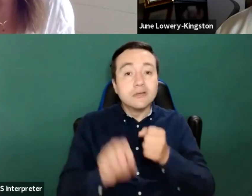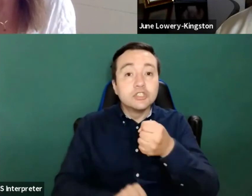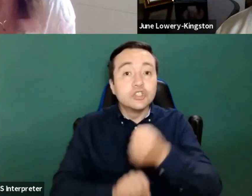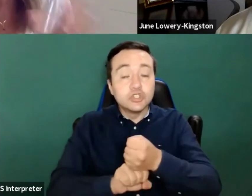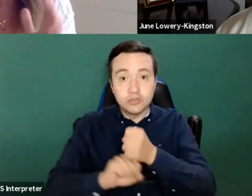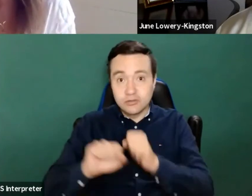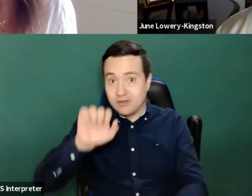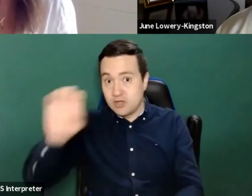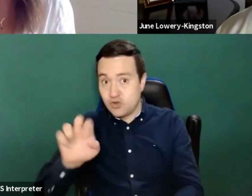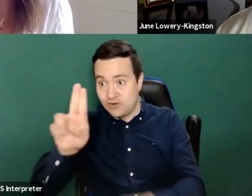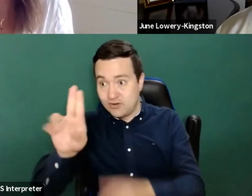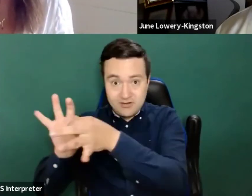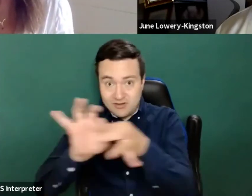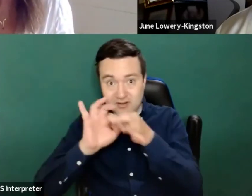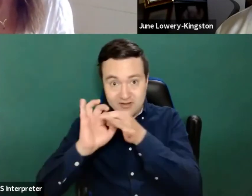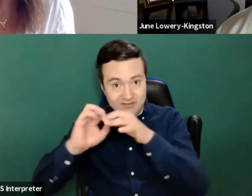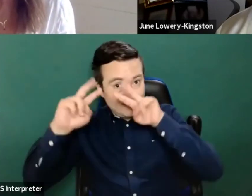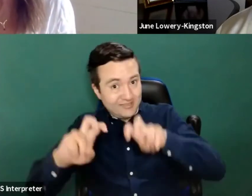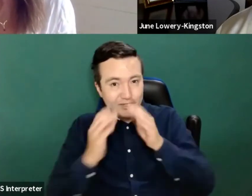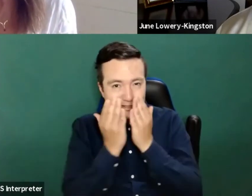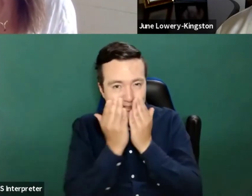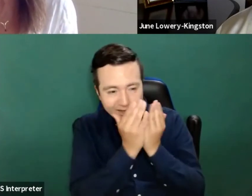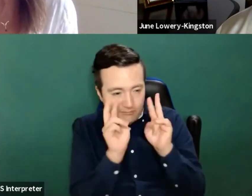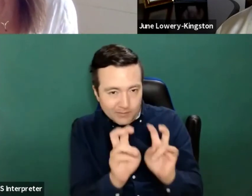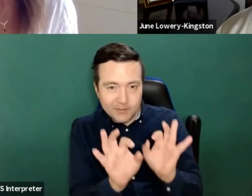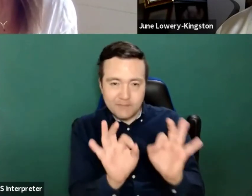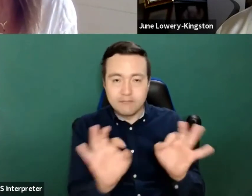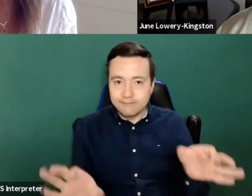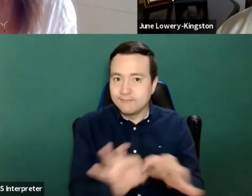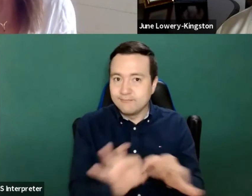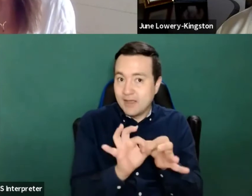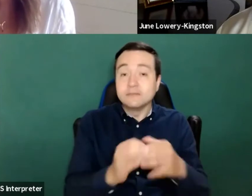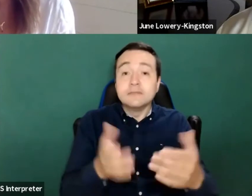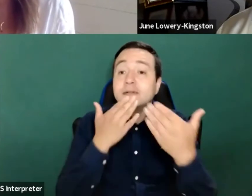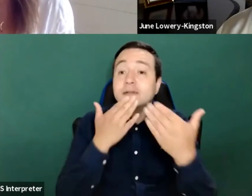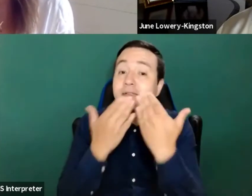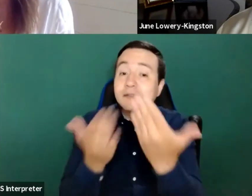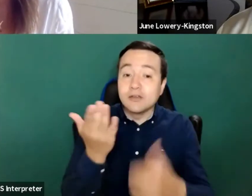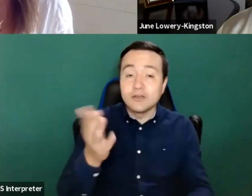that's where we are also engaged in this in this one so thank you very much June and it's